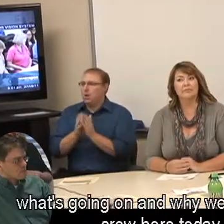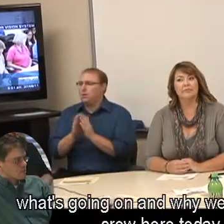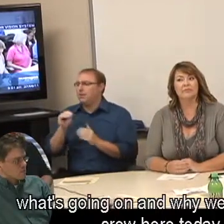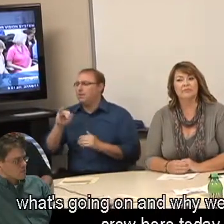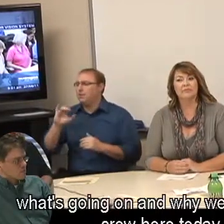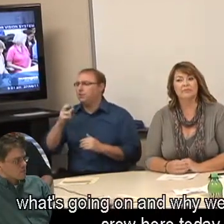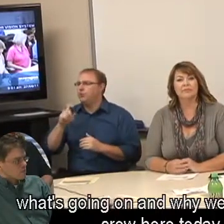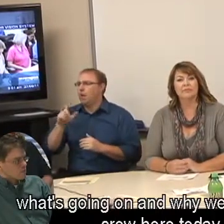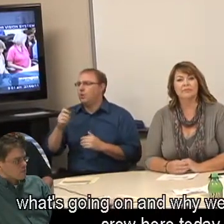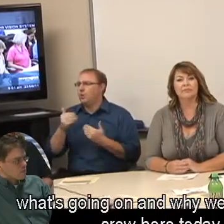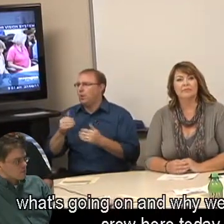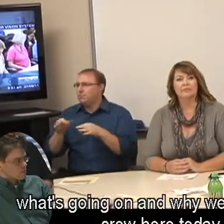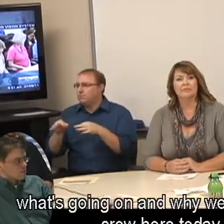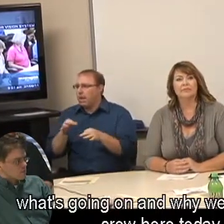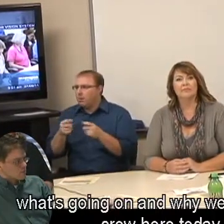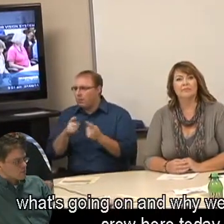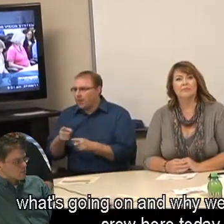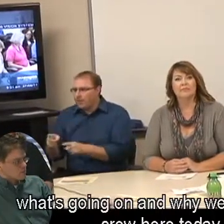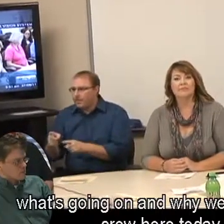what's going on and why we have a film crew here today.